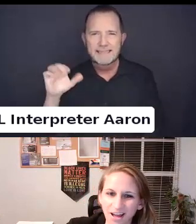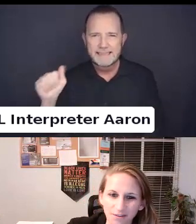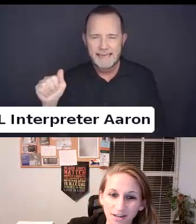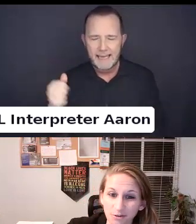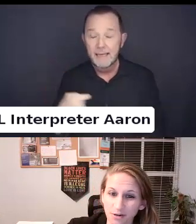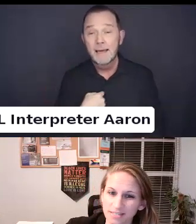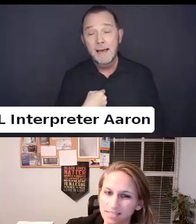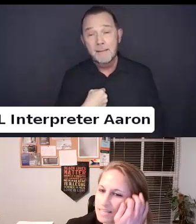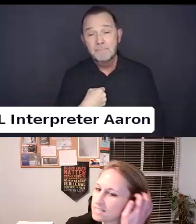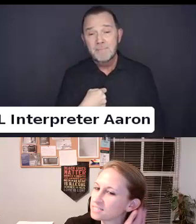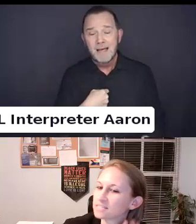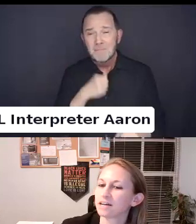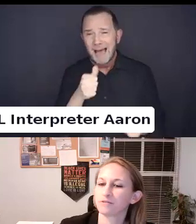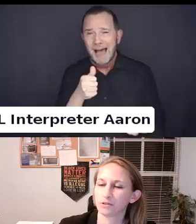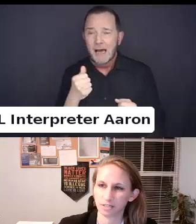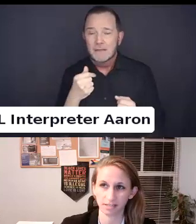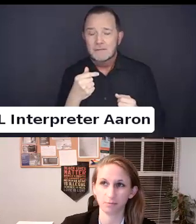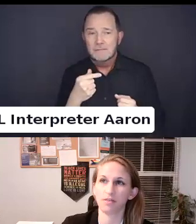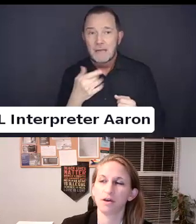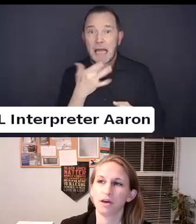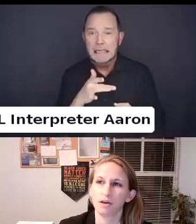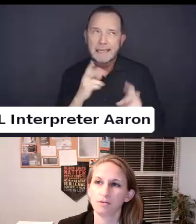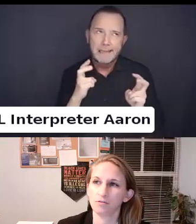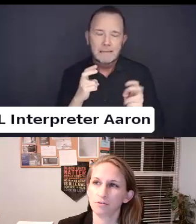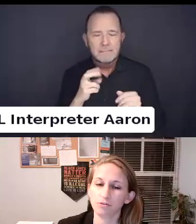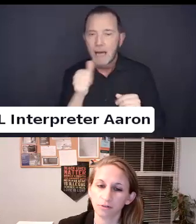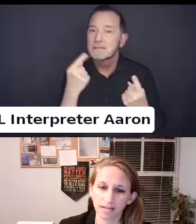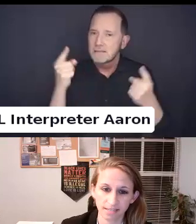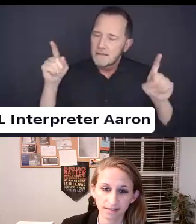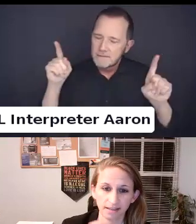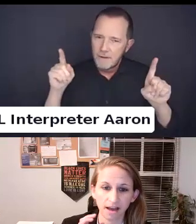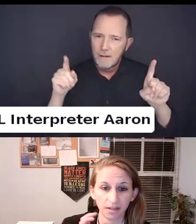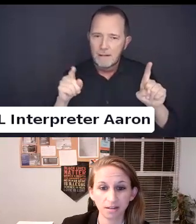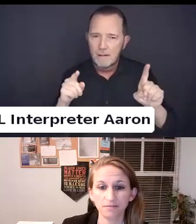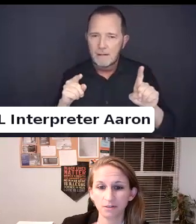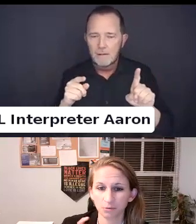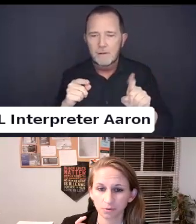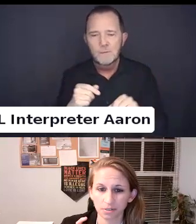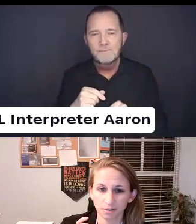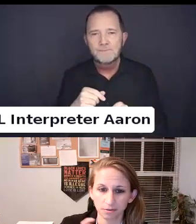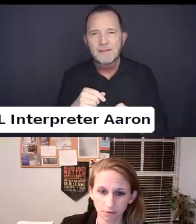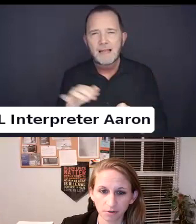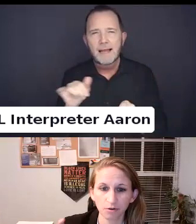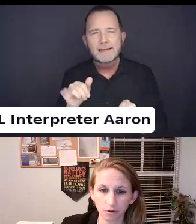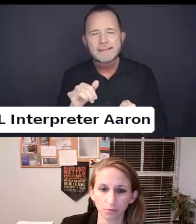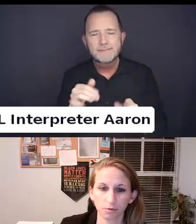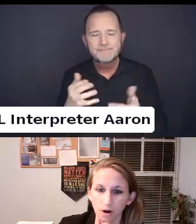I have not had great success unfortunately with utilizing individuals going through the